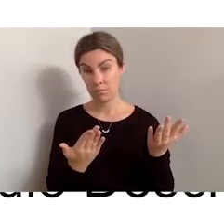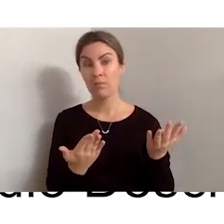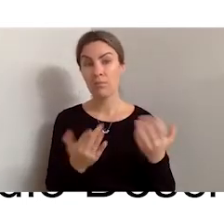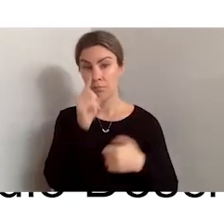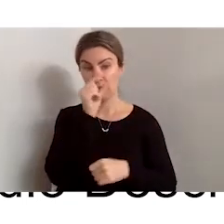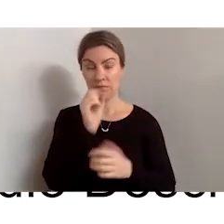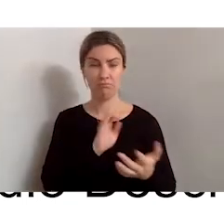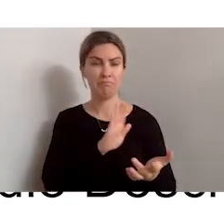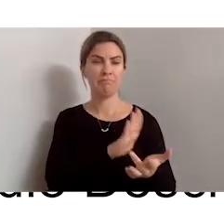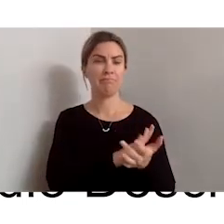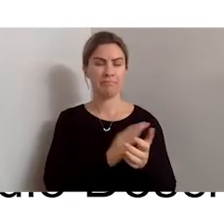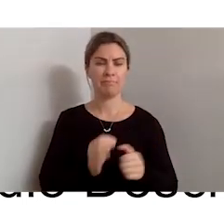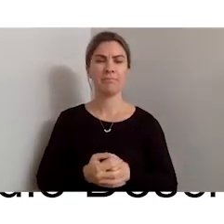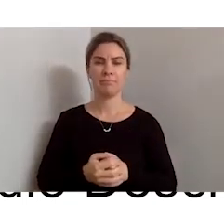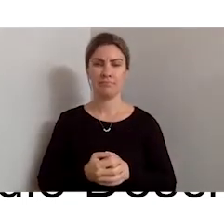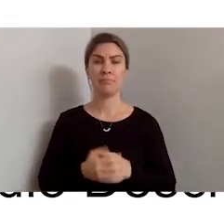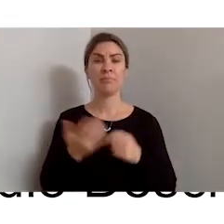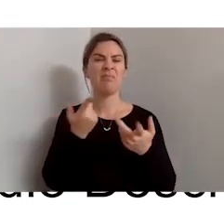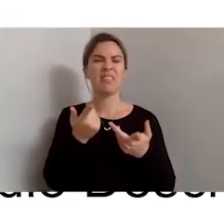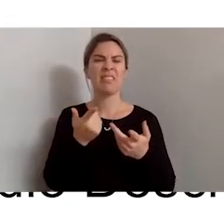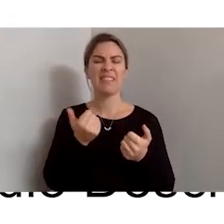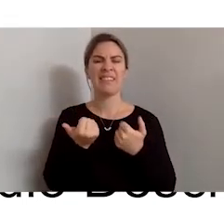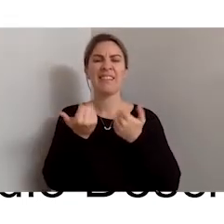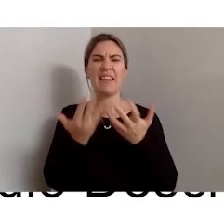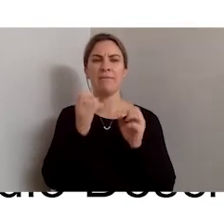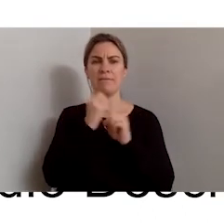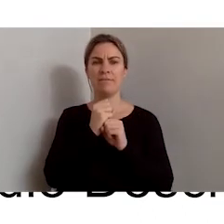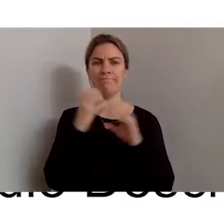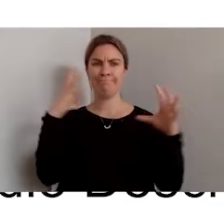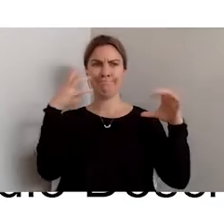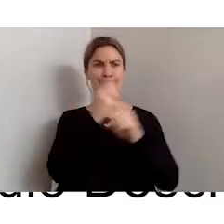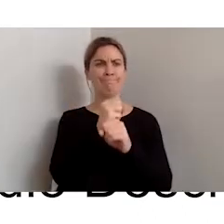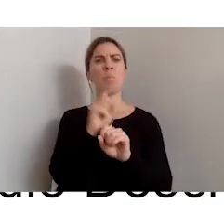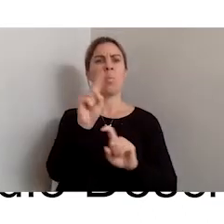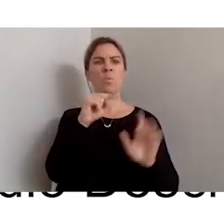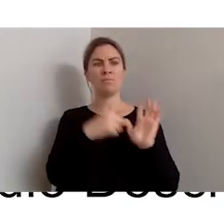So it just gives a very overview image of what the actual photograph is.